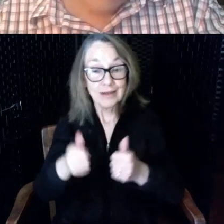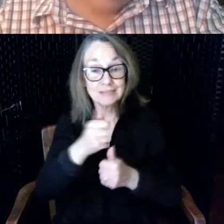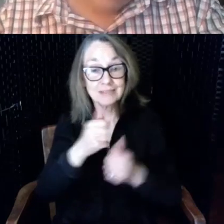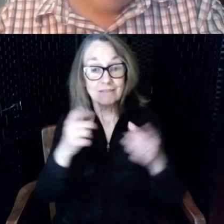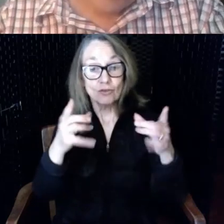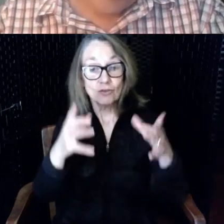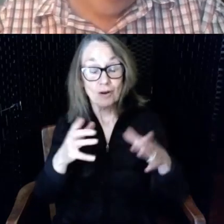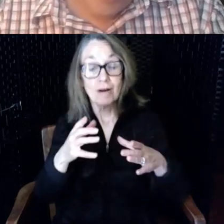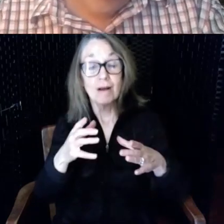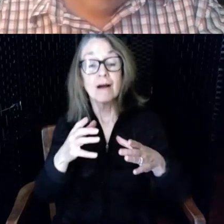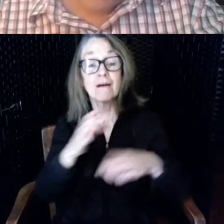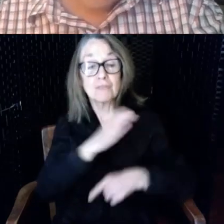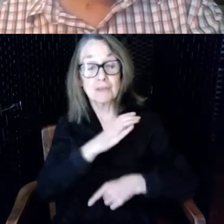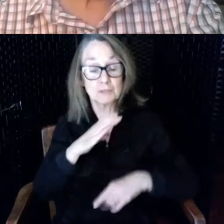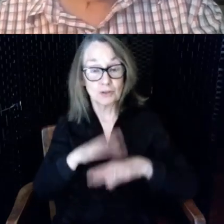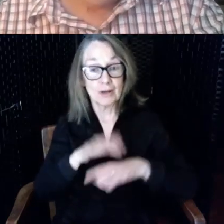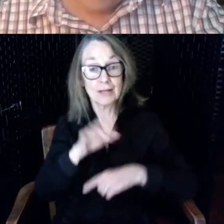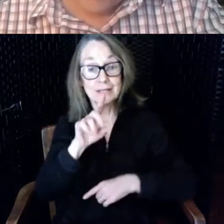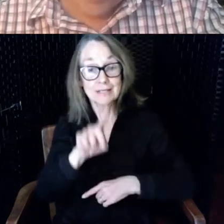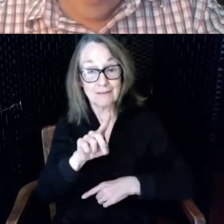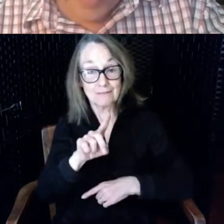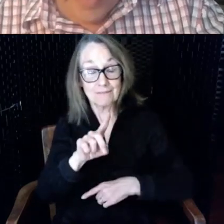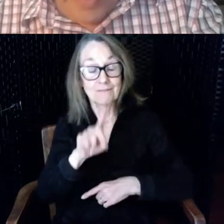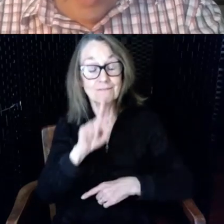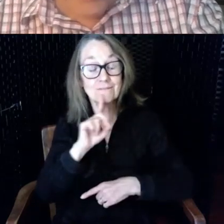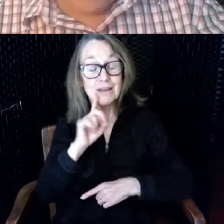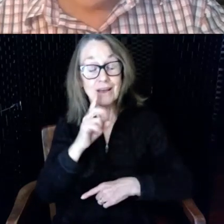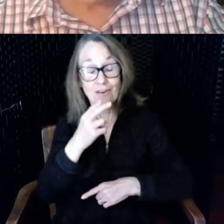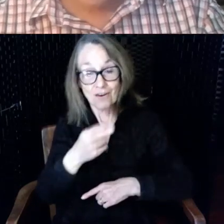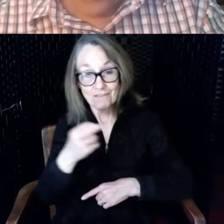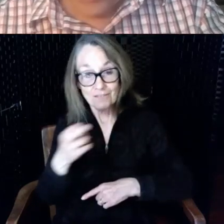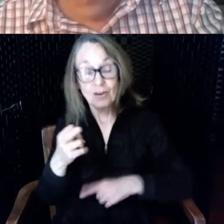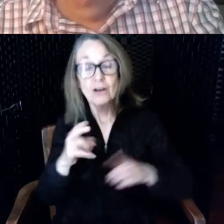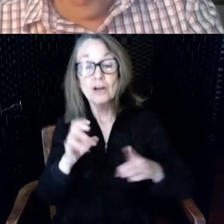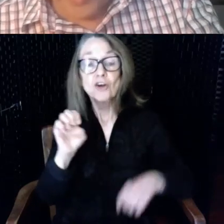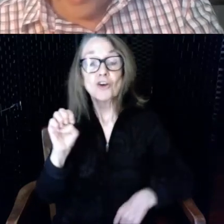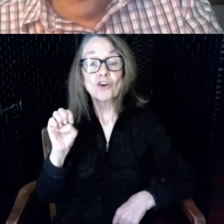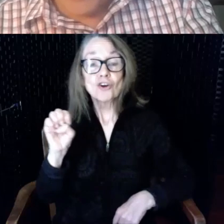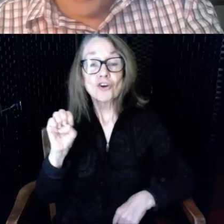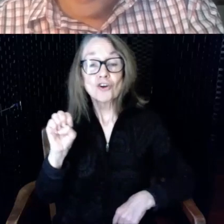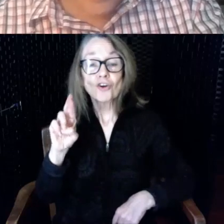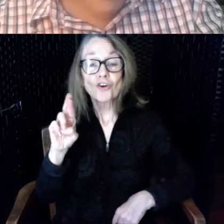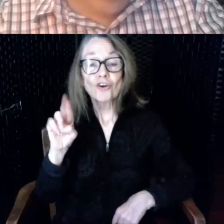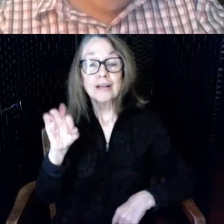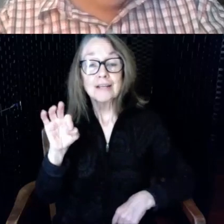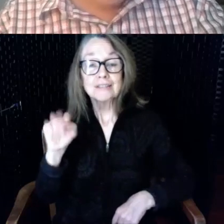Hard of Hearing Earnest Covington to ask for support we needed a managing